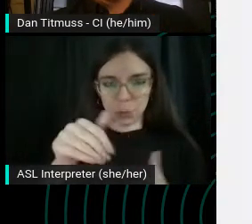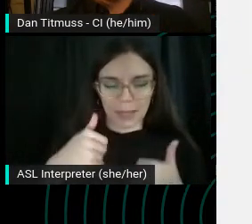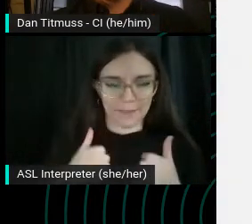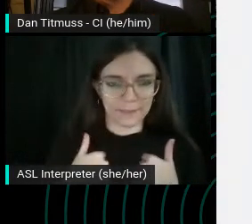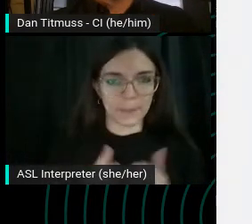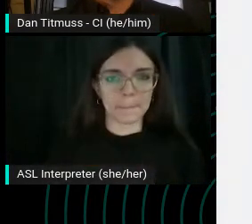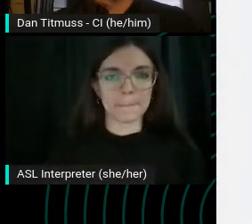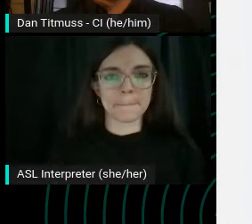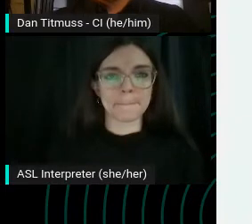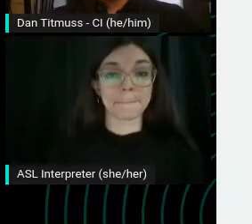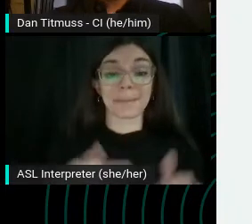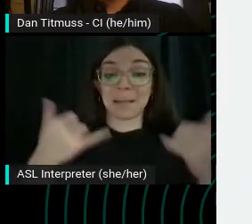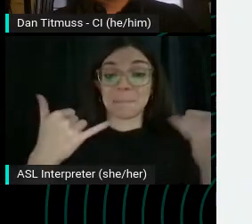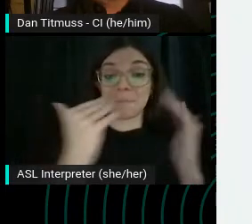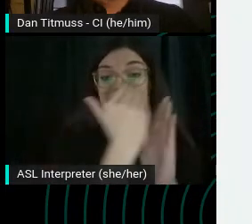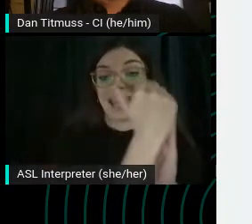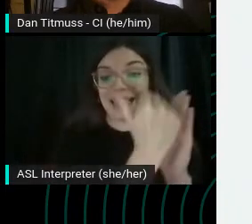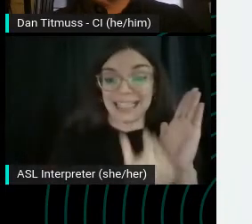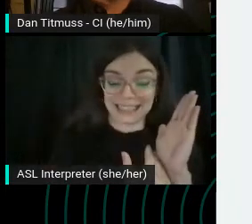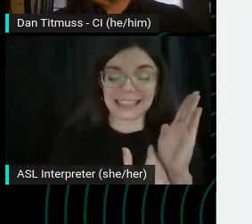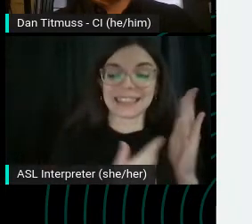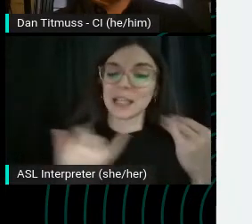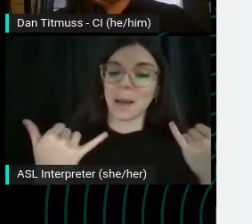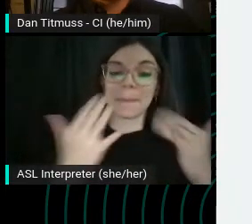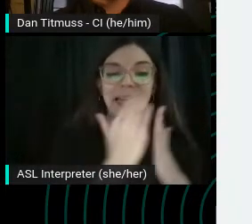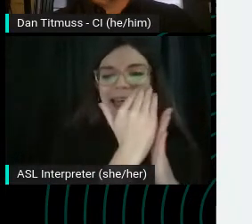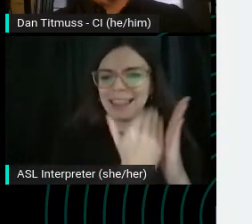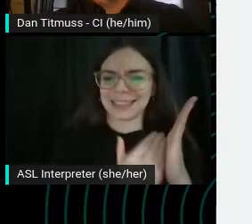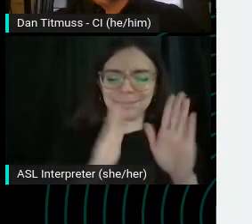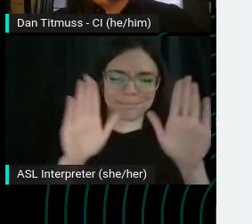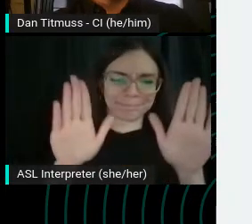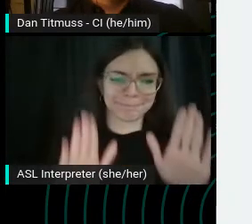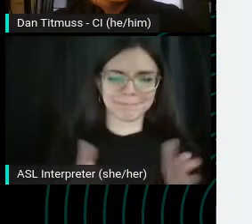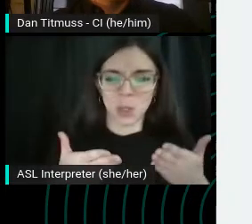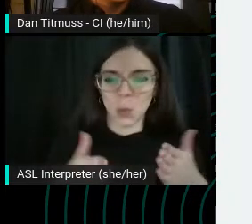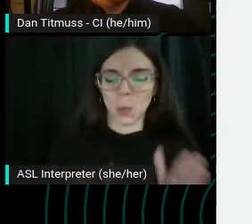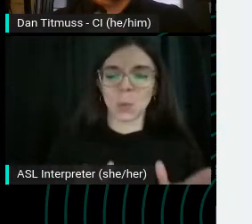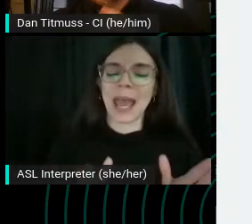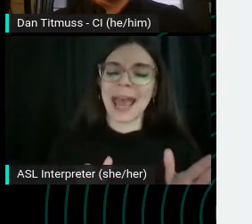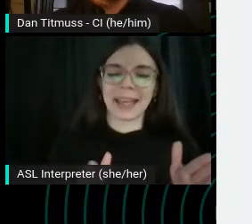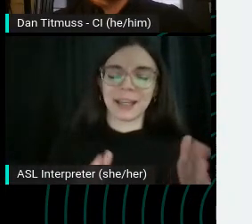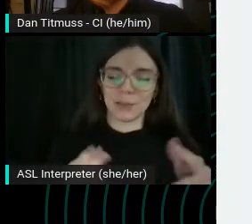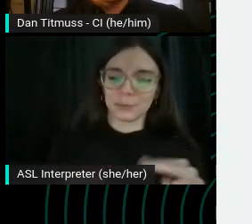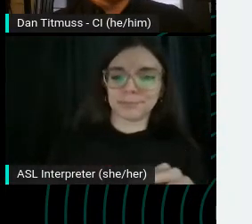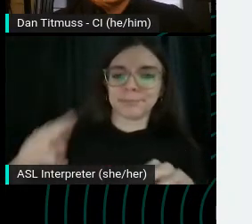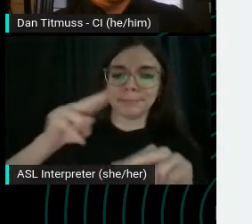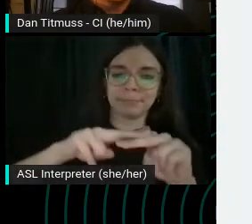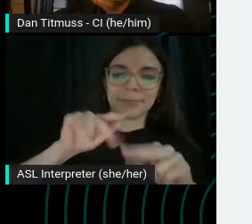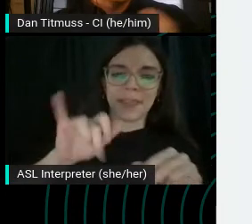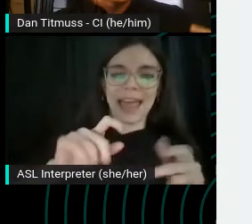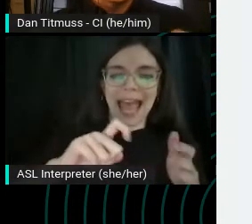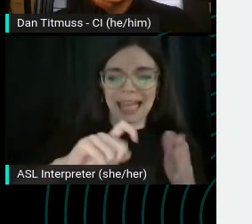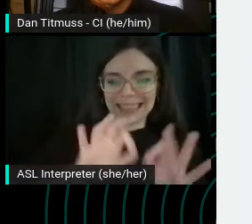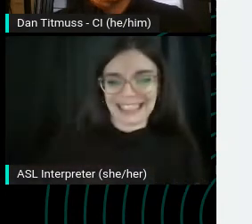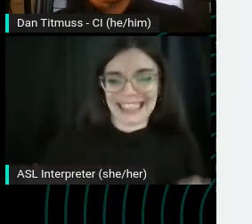playlists, playlists are a fantastic way of raising that key metric of total time watched or session time.